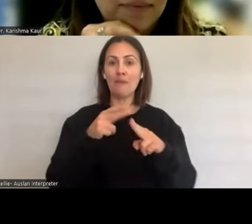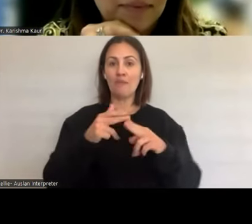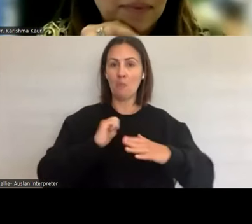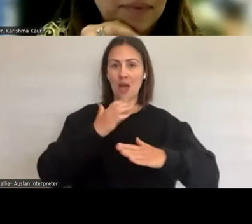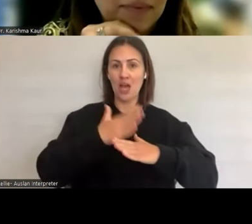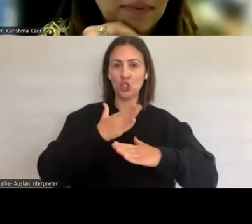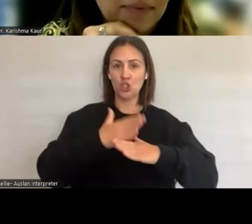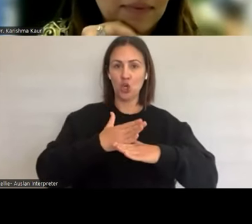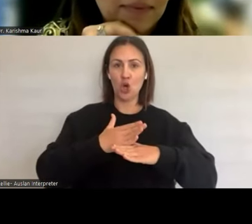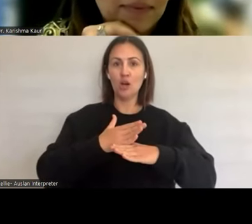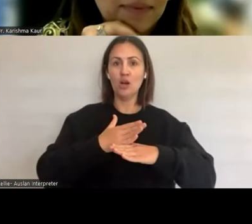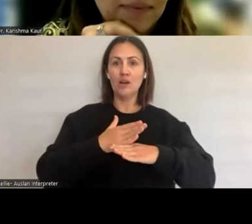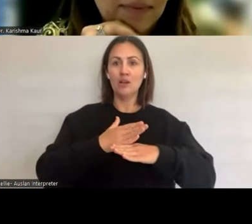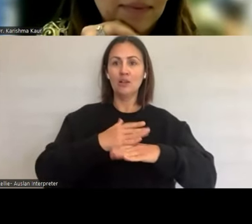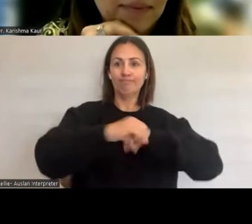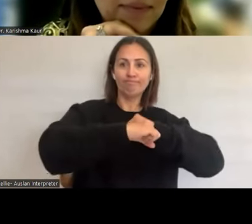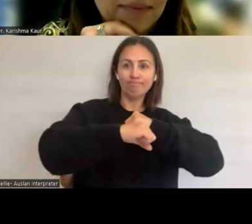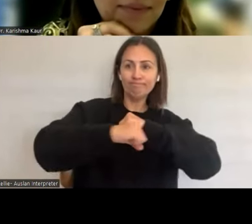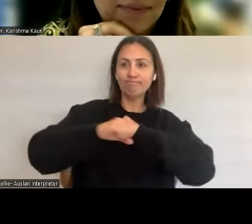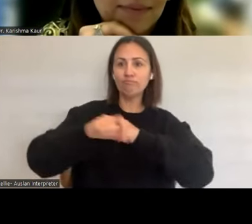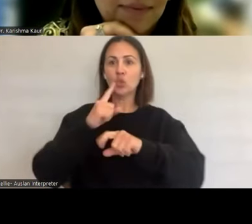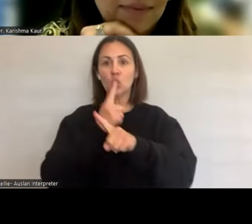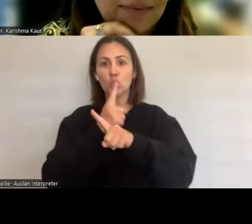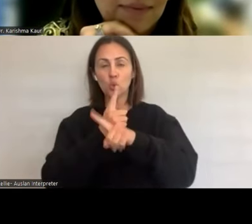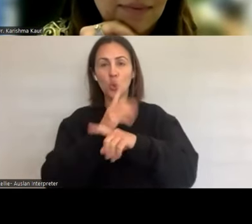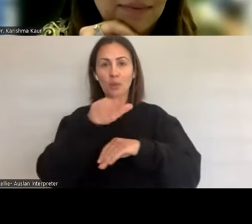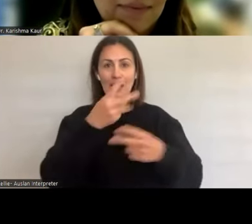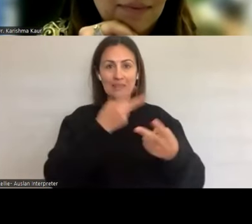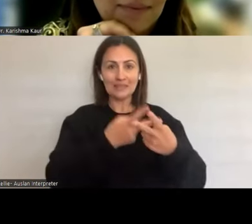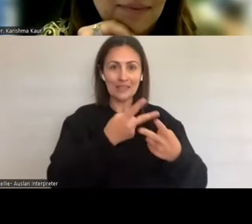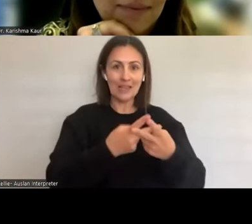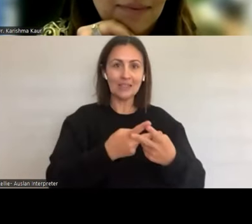preventing issues, we want people to make healthy decisions, you know, and how do you do that?